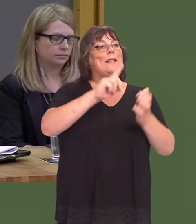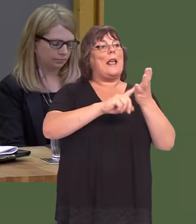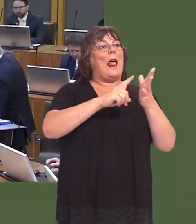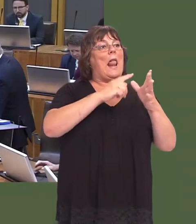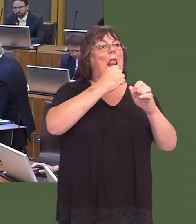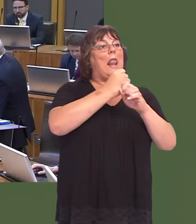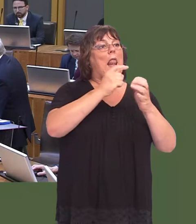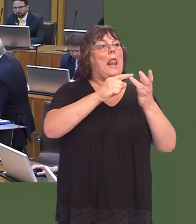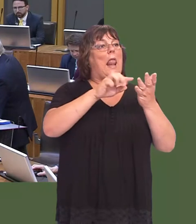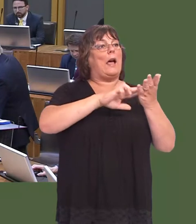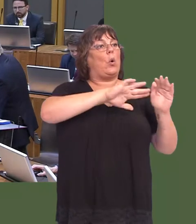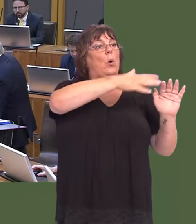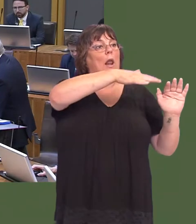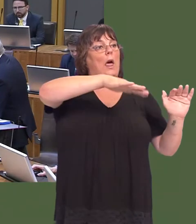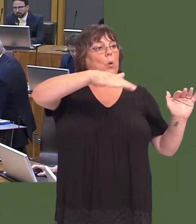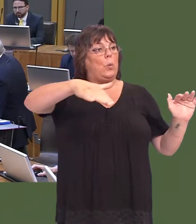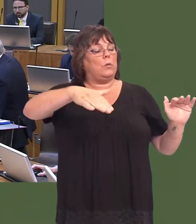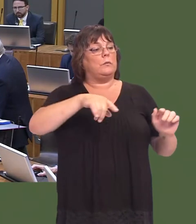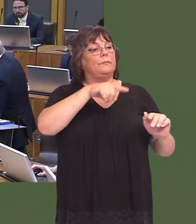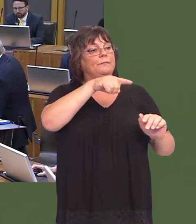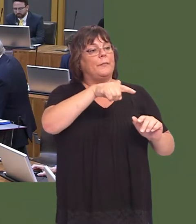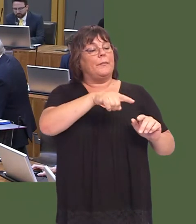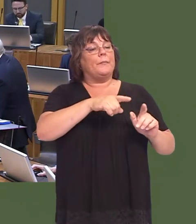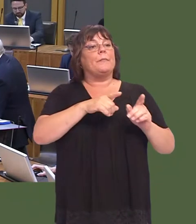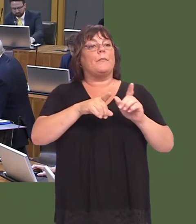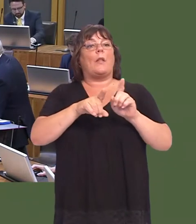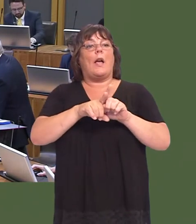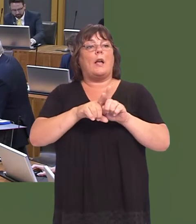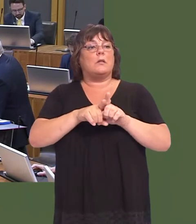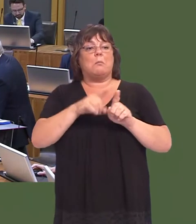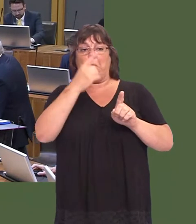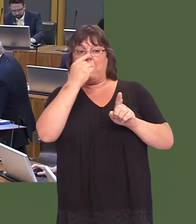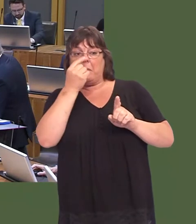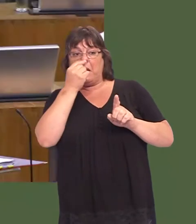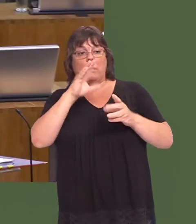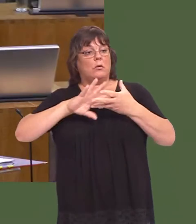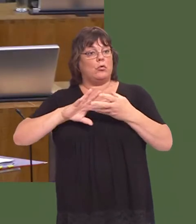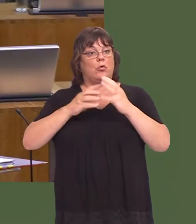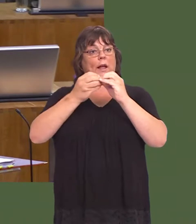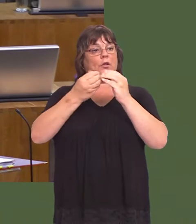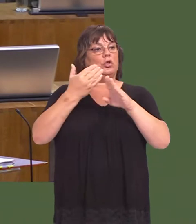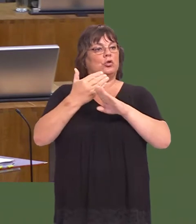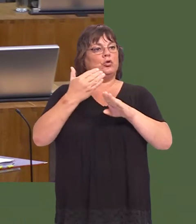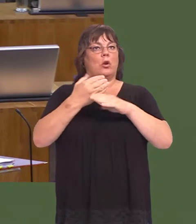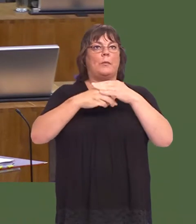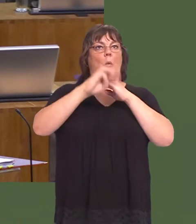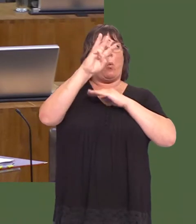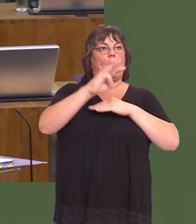in Swansea bay. That would make a big difference, not just to the environment but also, of course, by creating jobs in Wales.